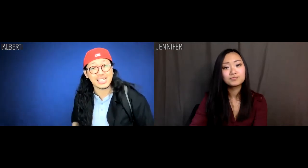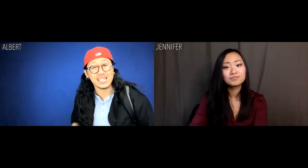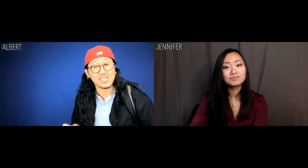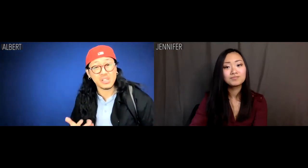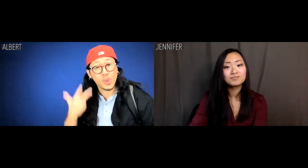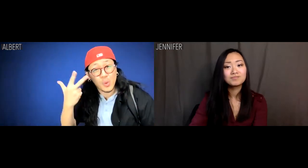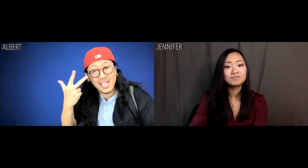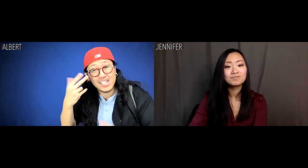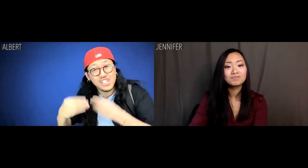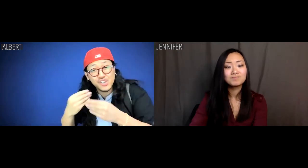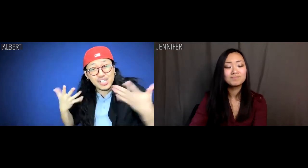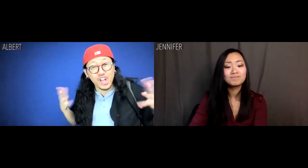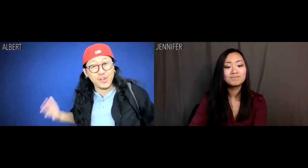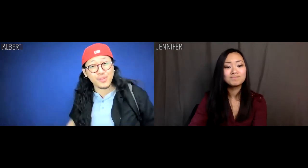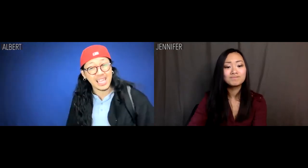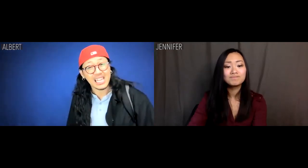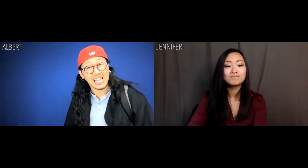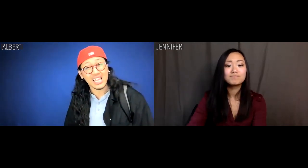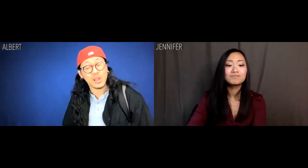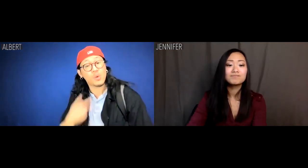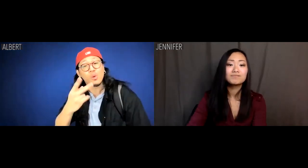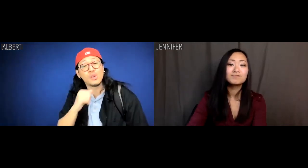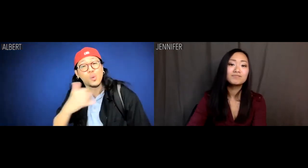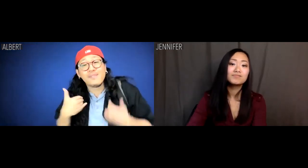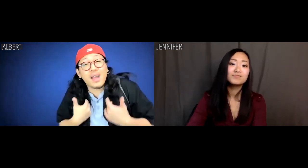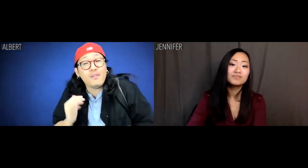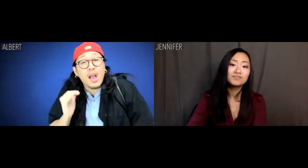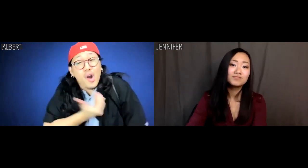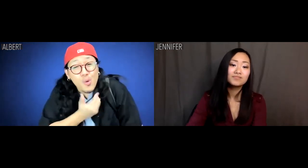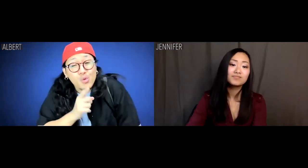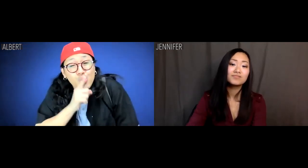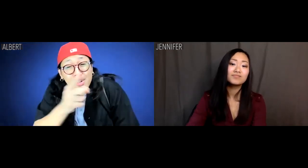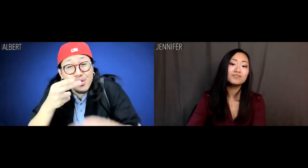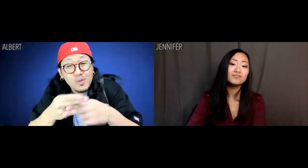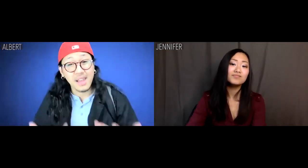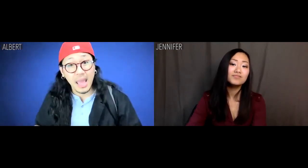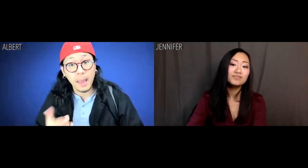three generations in and we don't even have our real names.